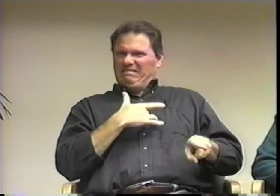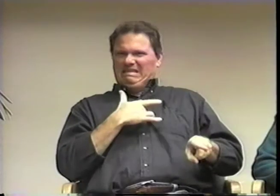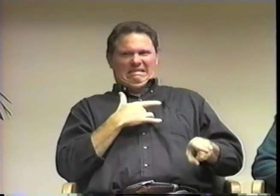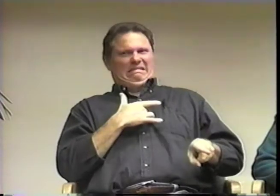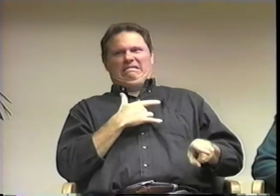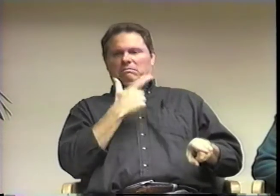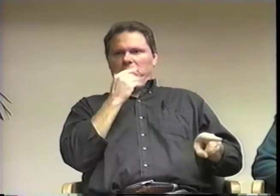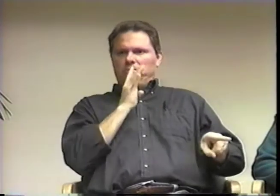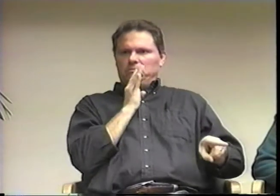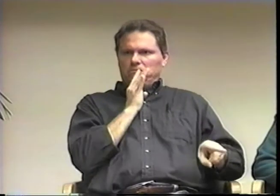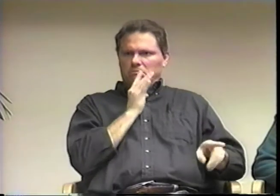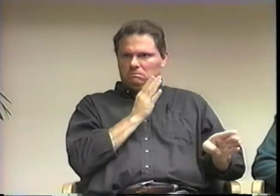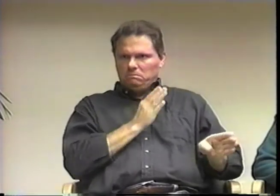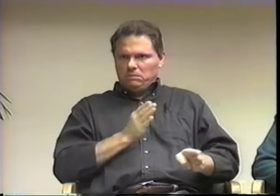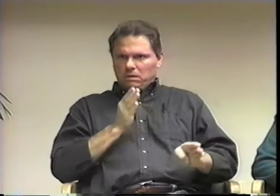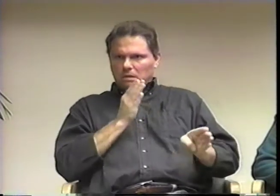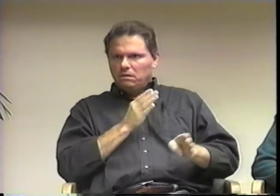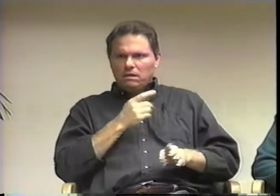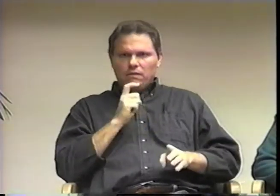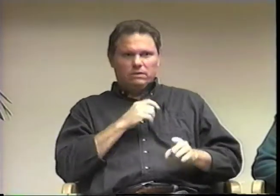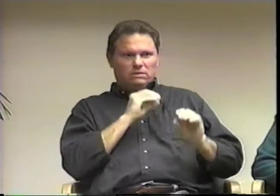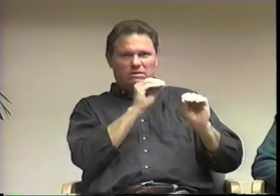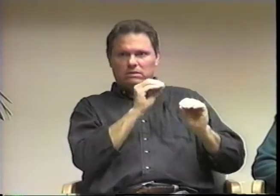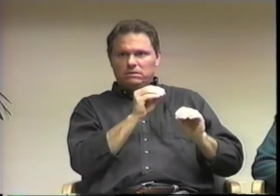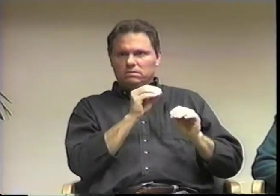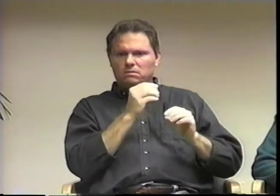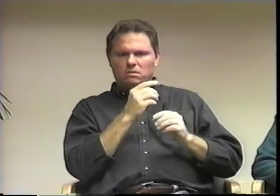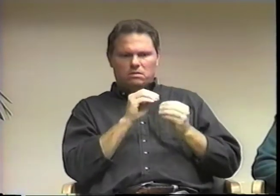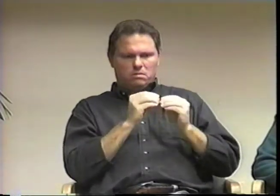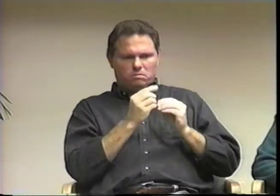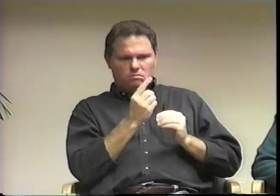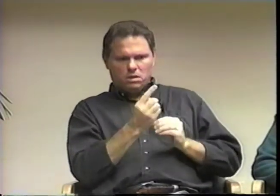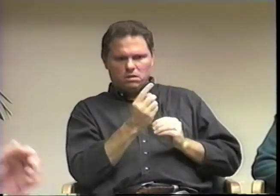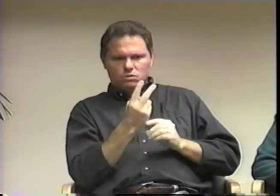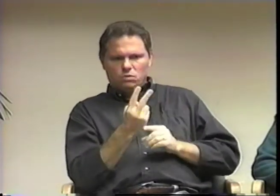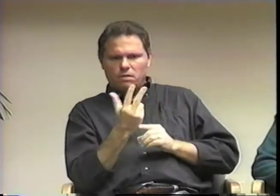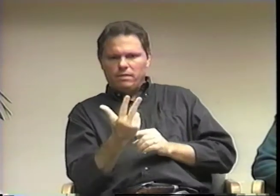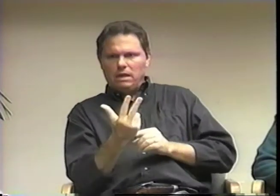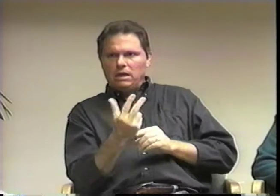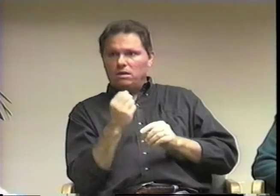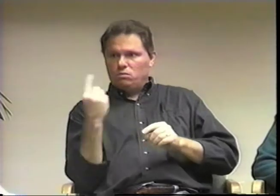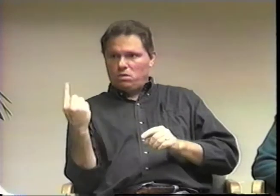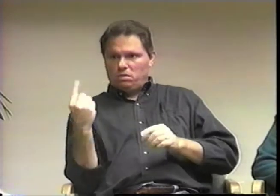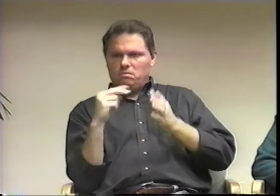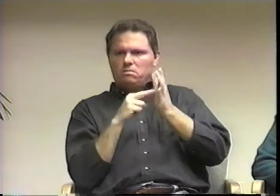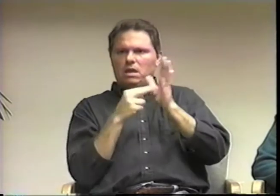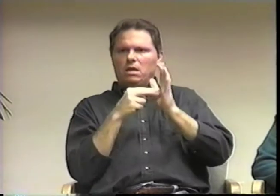It was very difficult because of the communication so I had to come up with some codes for them